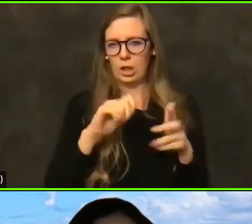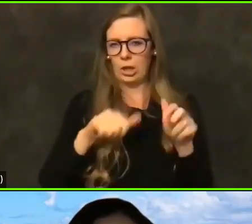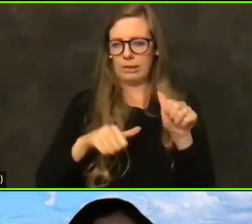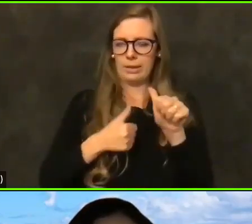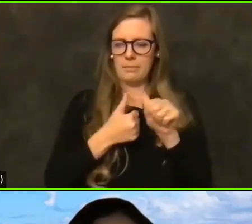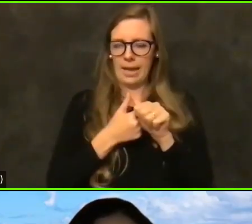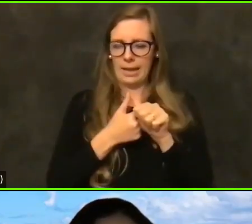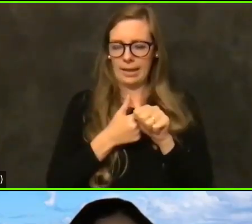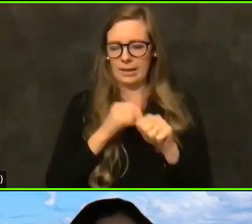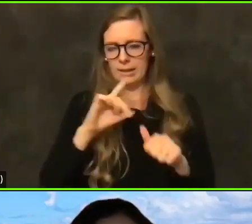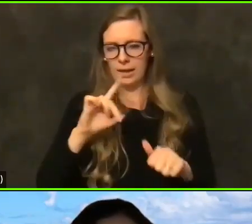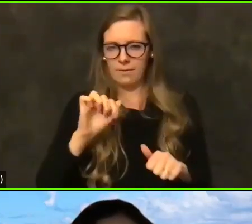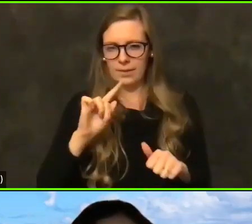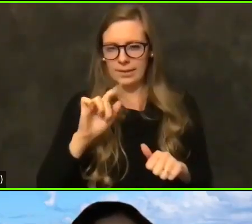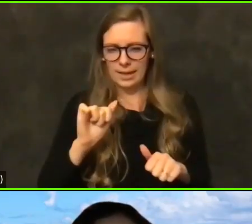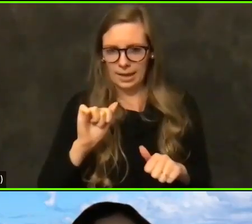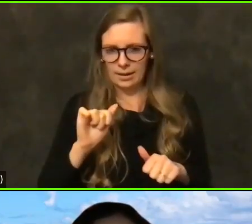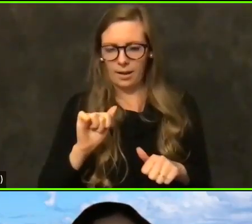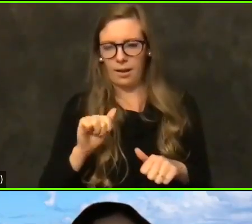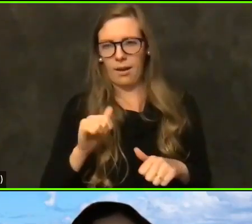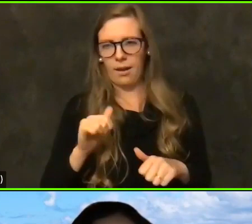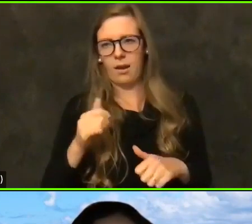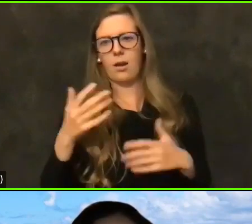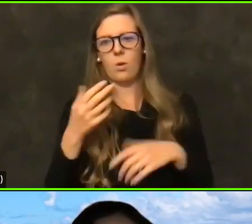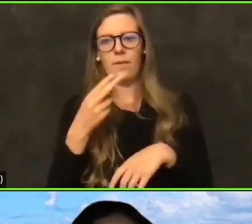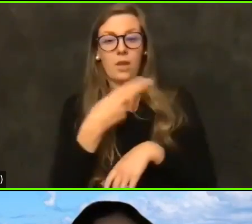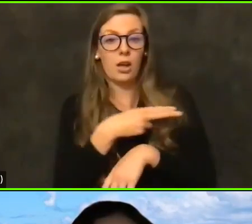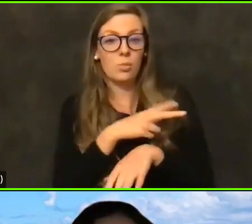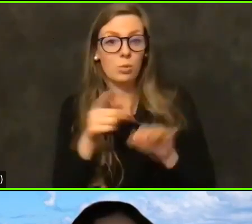One of the hospital representatives or someone else from public health may know